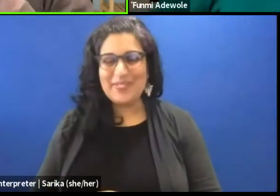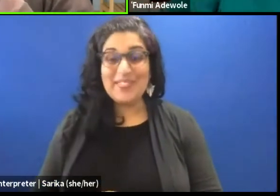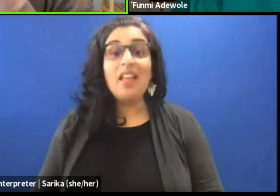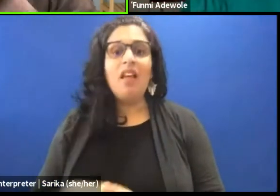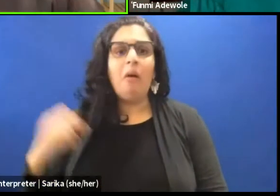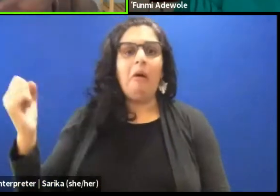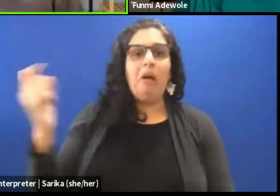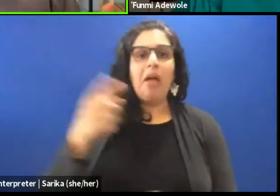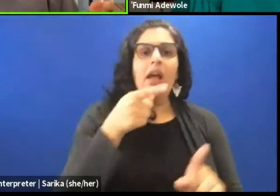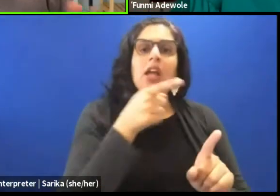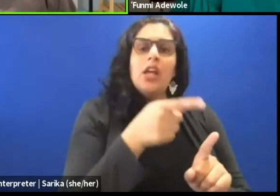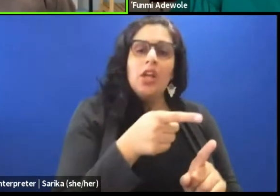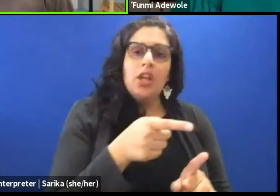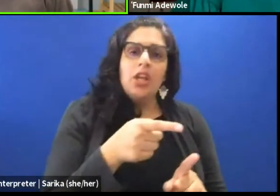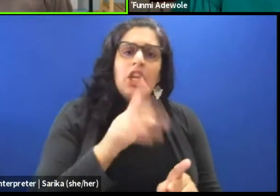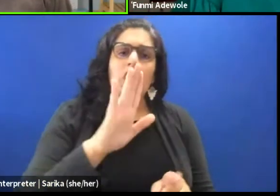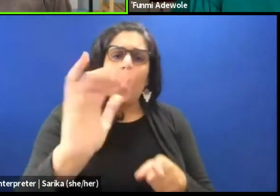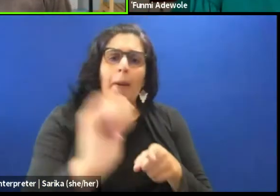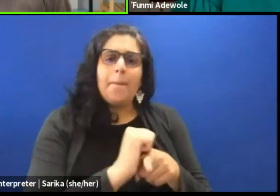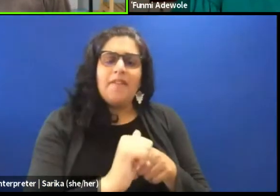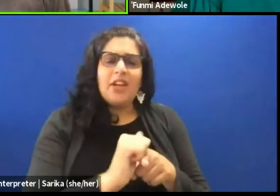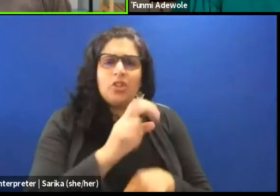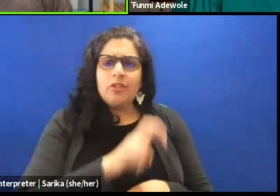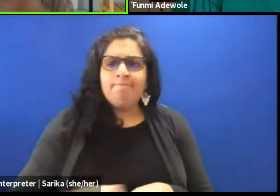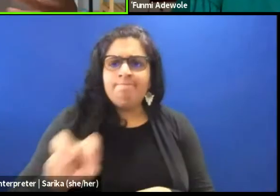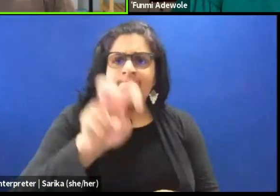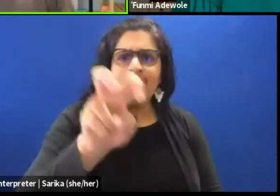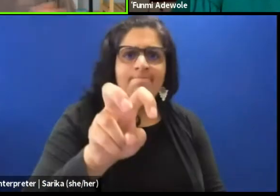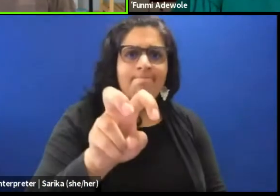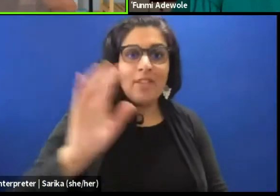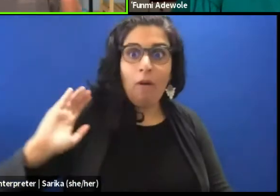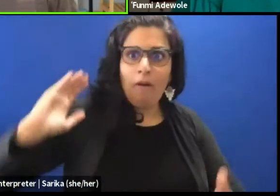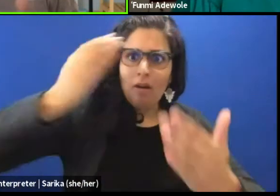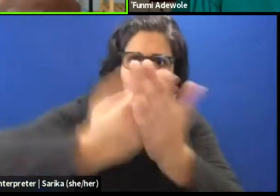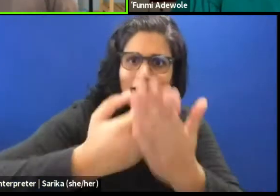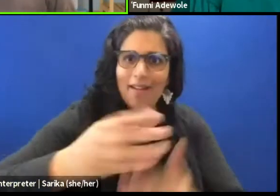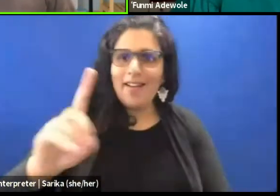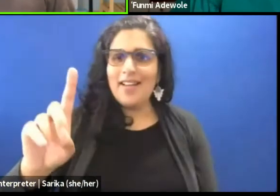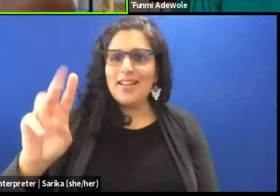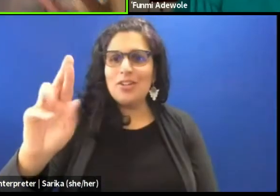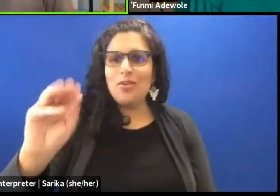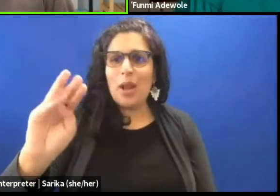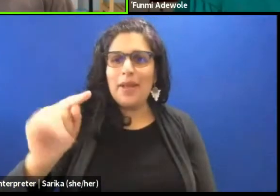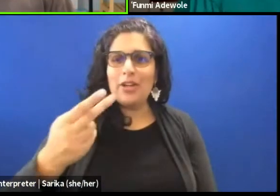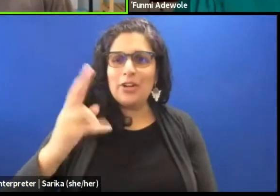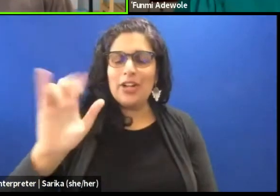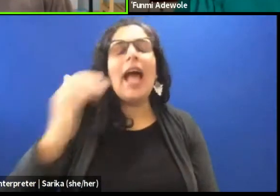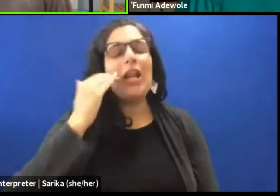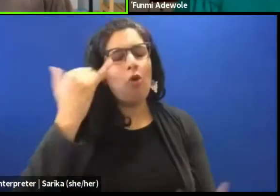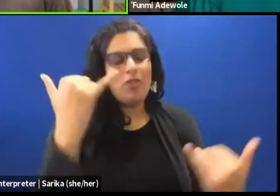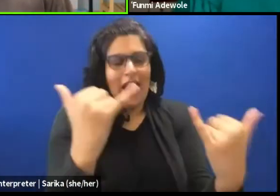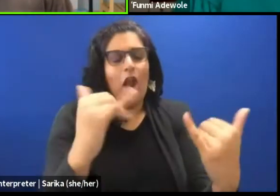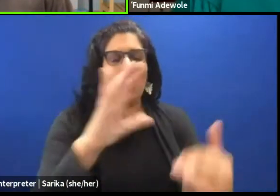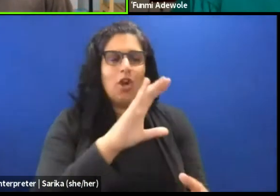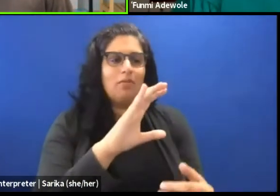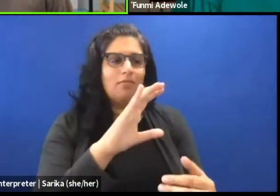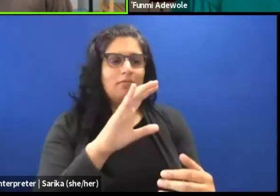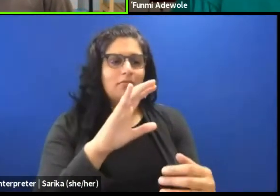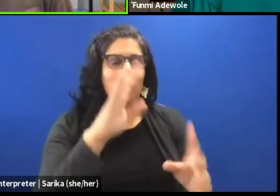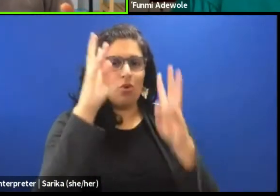what is your professional journey to dramaturgy? I know that right now, you are co-creating you know at the PACE,